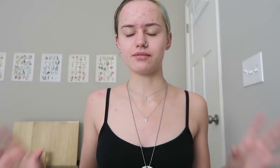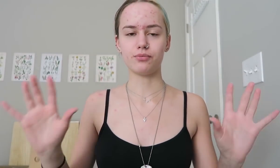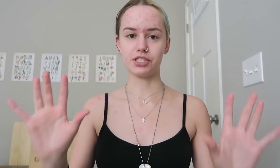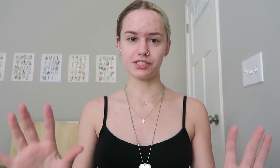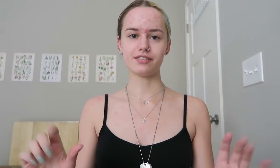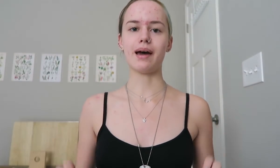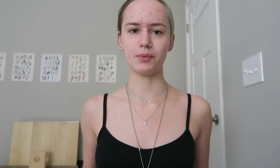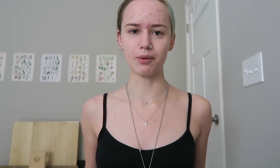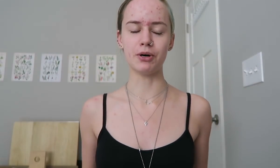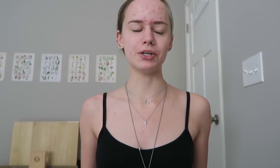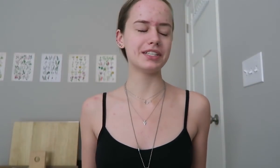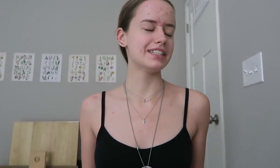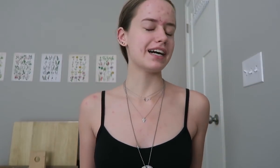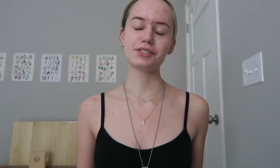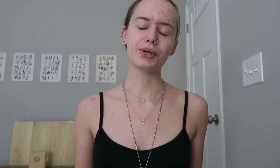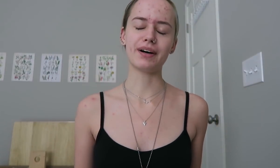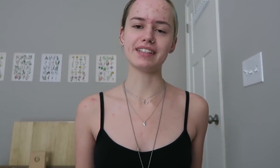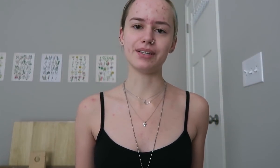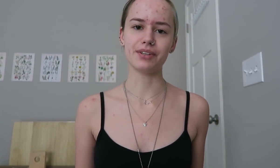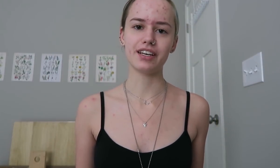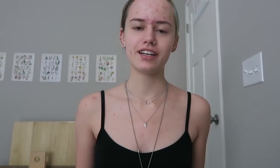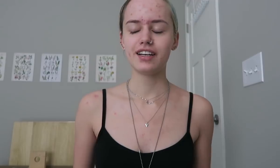Which is abnormal, I don't know how to deal with it.